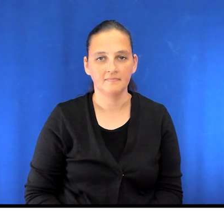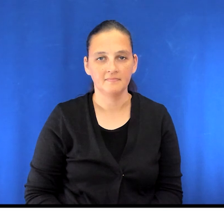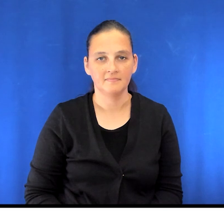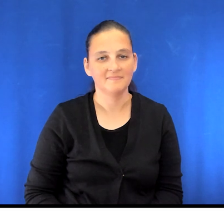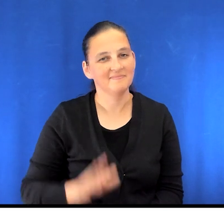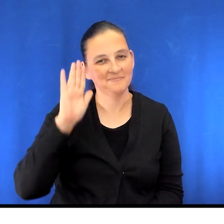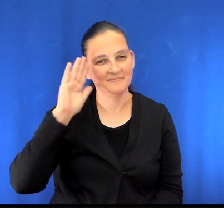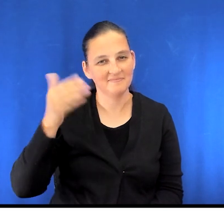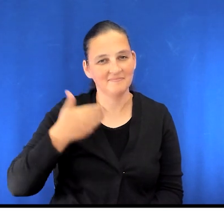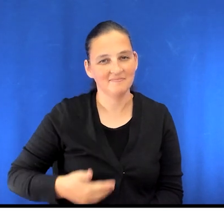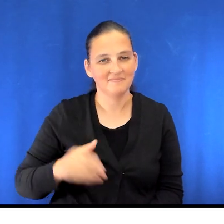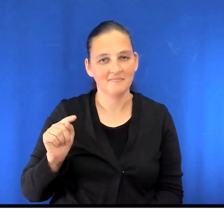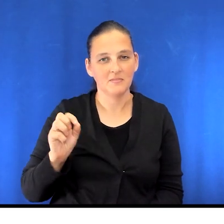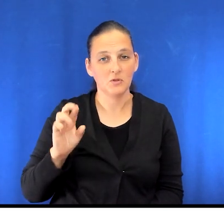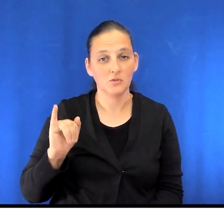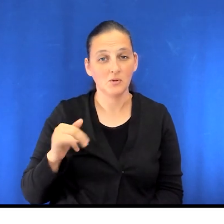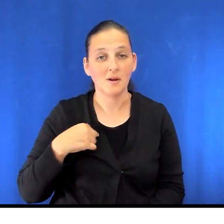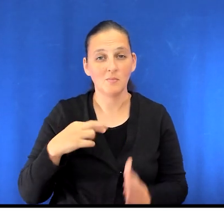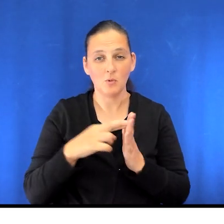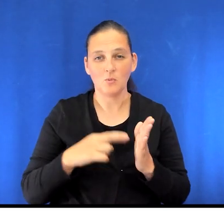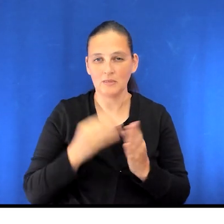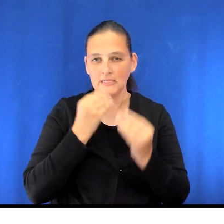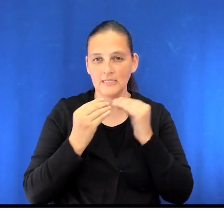Hi, my name is Tori and I'm a registered dietitian.